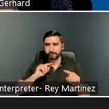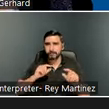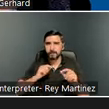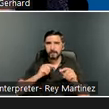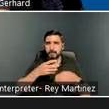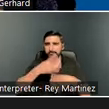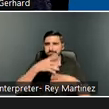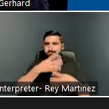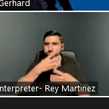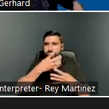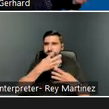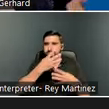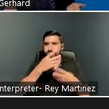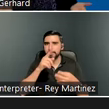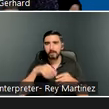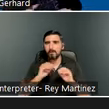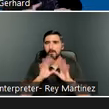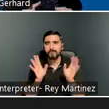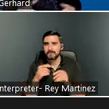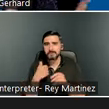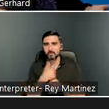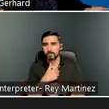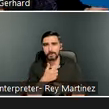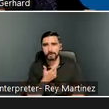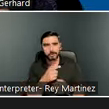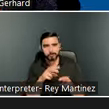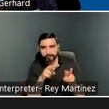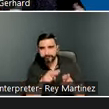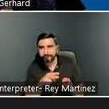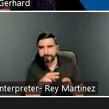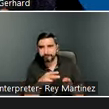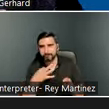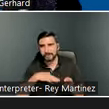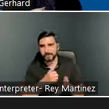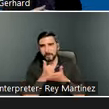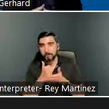us too because there’s a lot we can be doing and that agencies are doing and can be doing